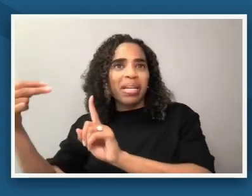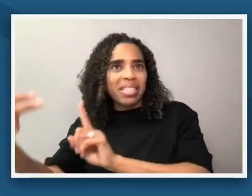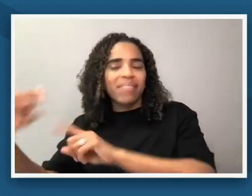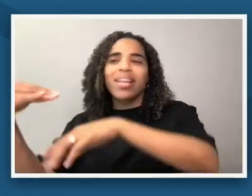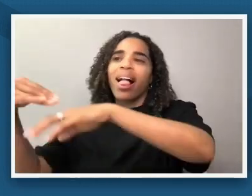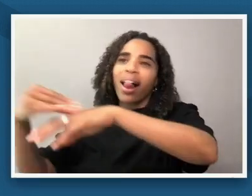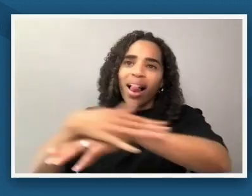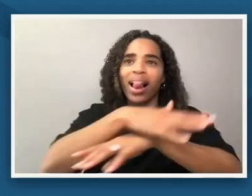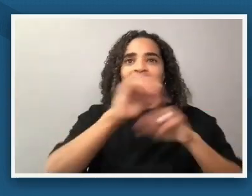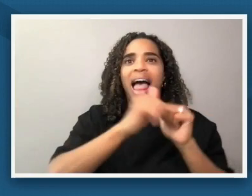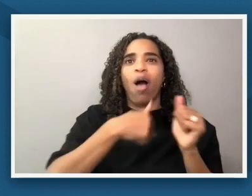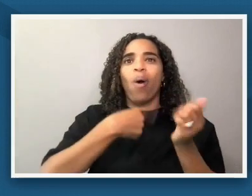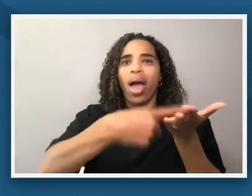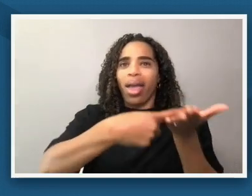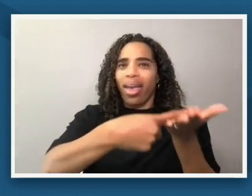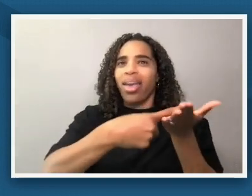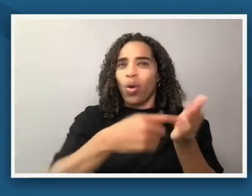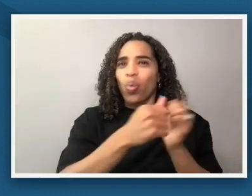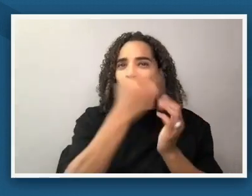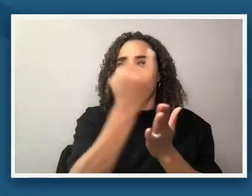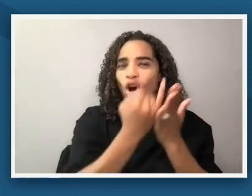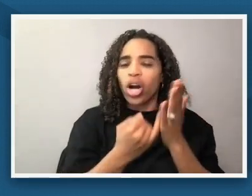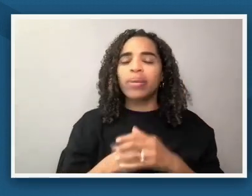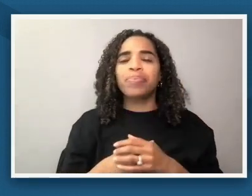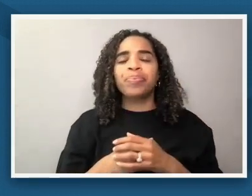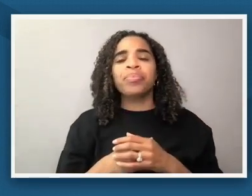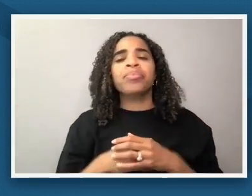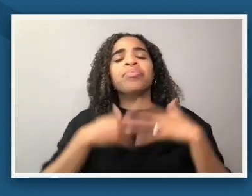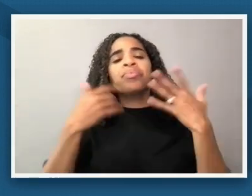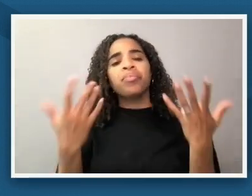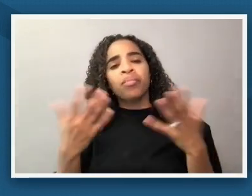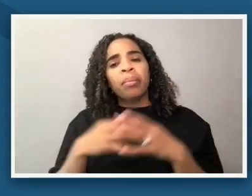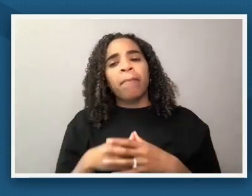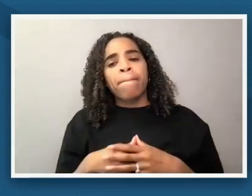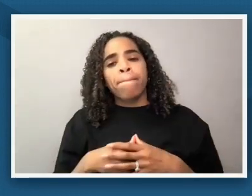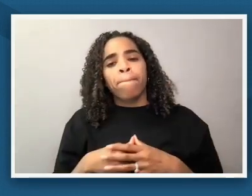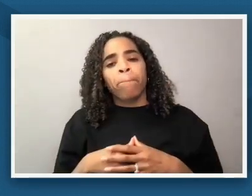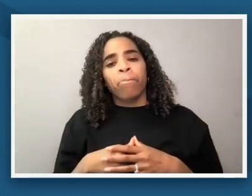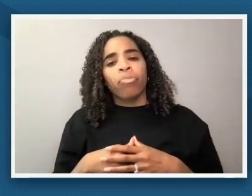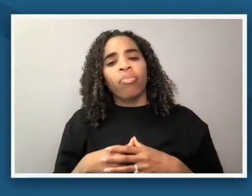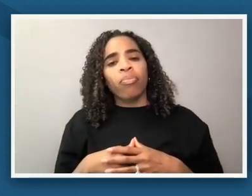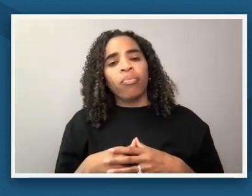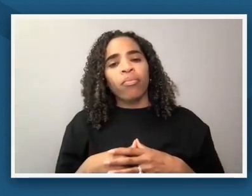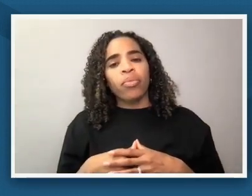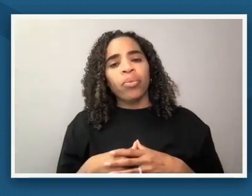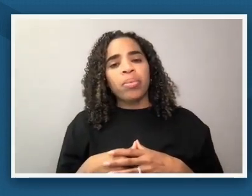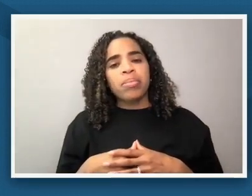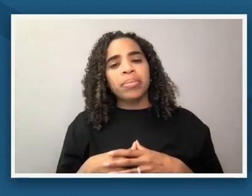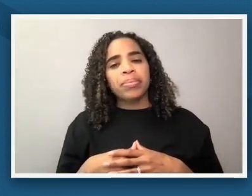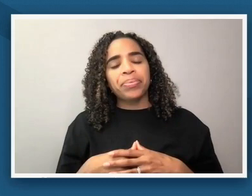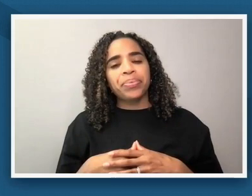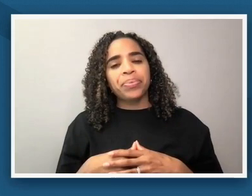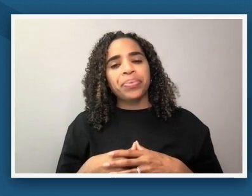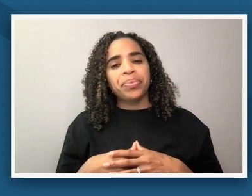but the the one that has really this idea of the democratization of